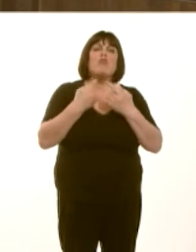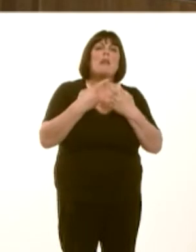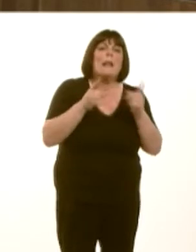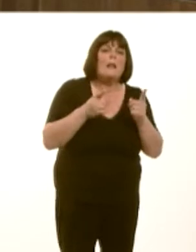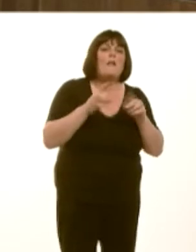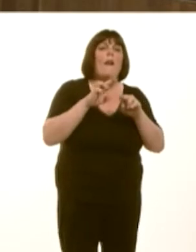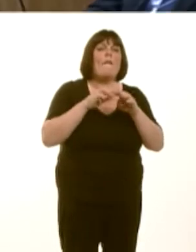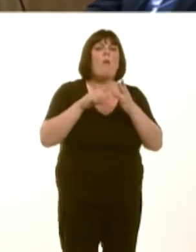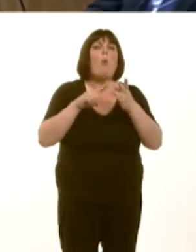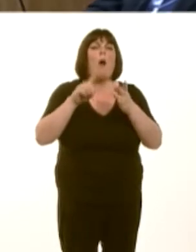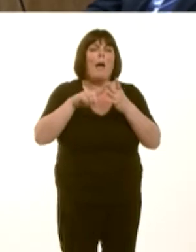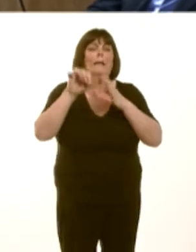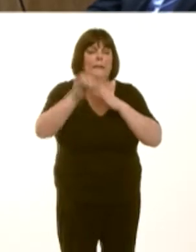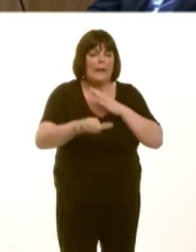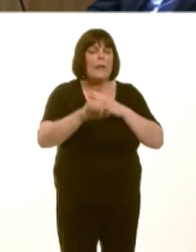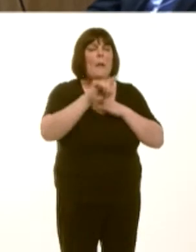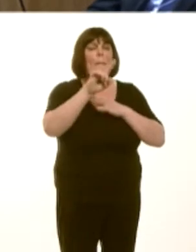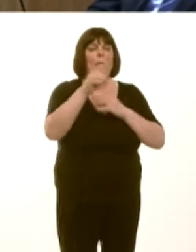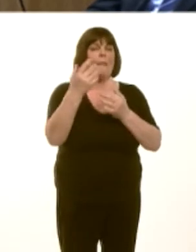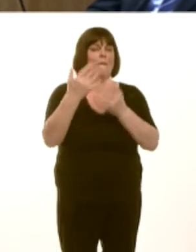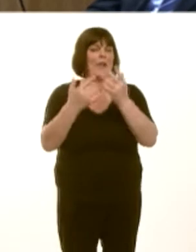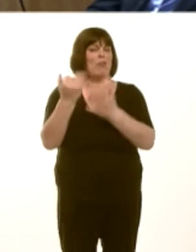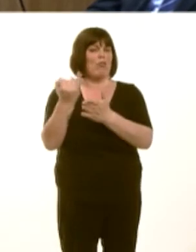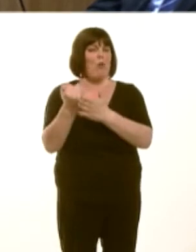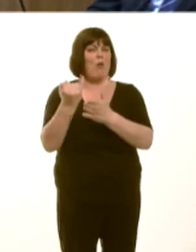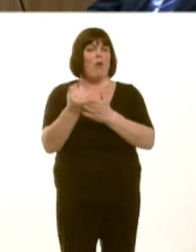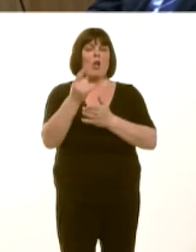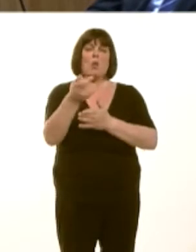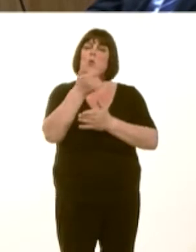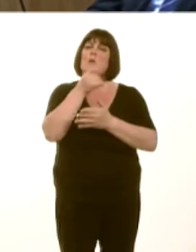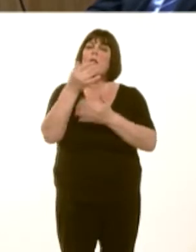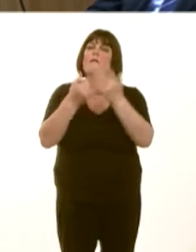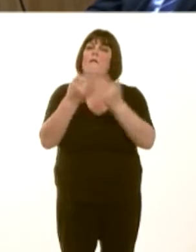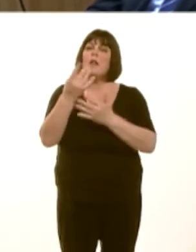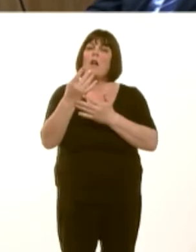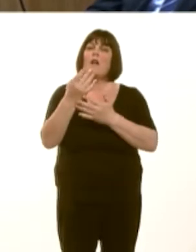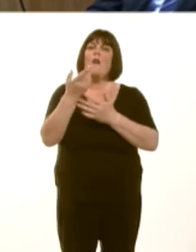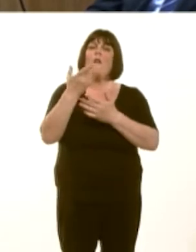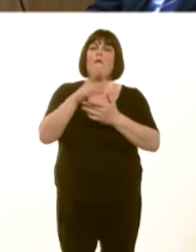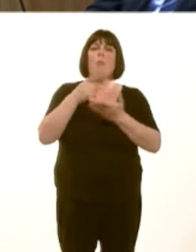The figure that he is trying to misuse is the figure in relation to the amount of information released as a result of referrals to the commissioner.